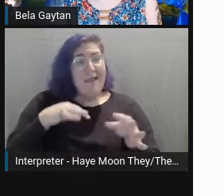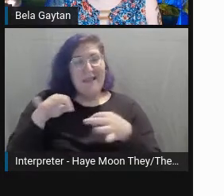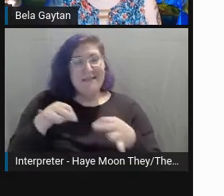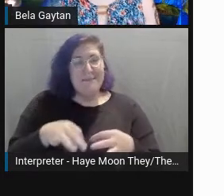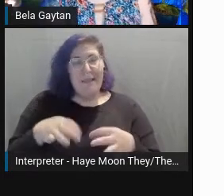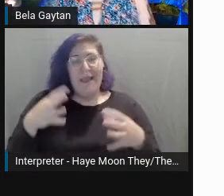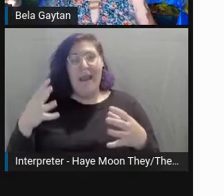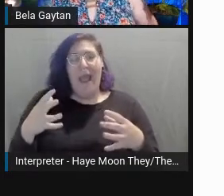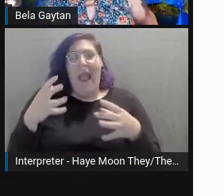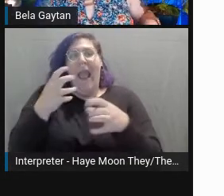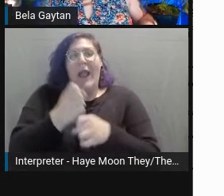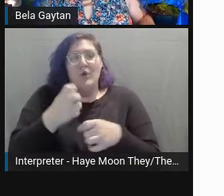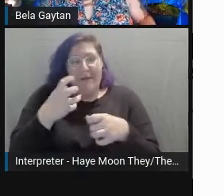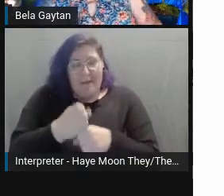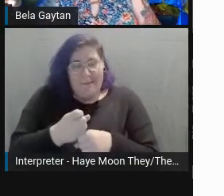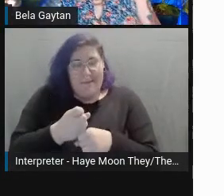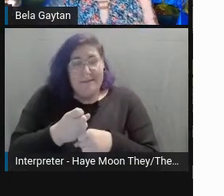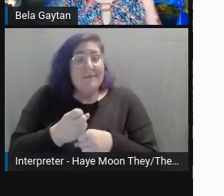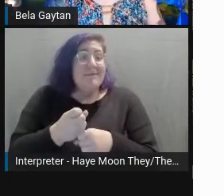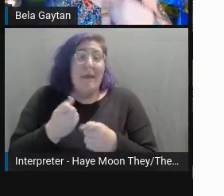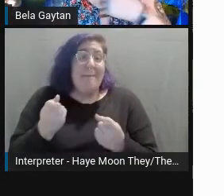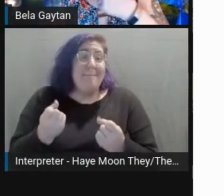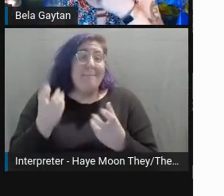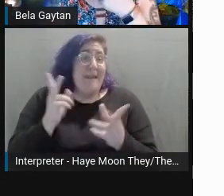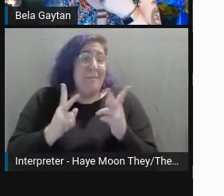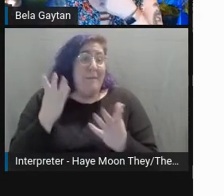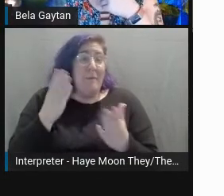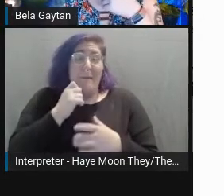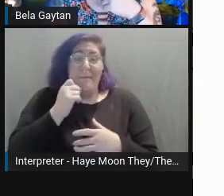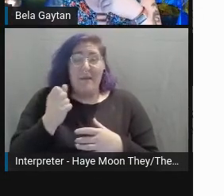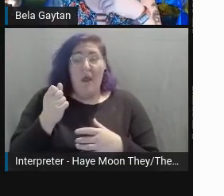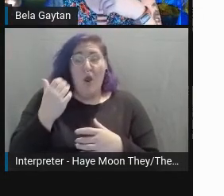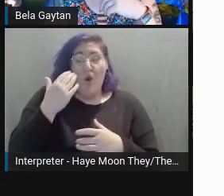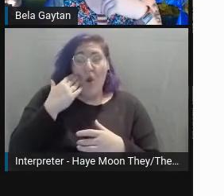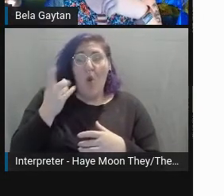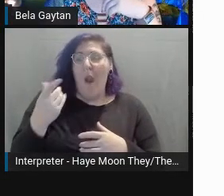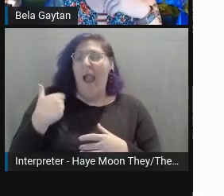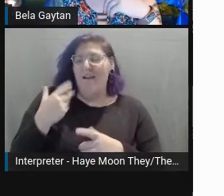Looking at my time, I think I've got four minutes left and then time for questions. All right.